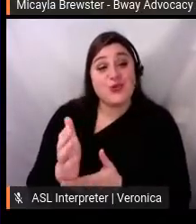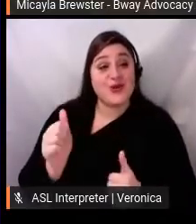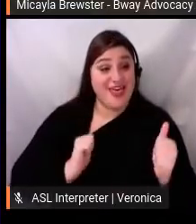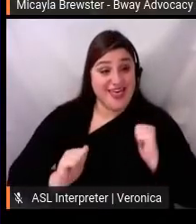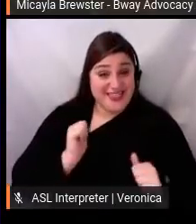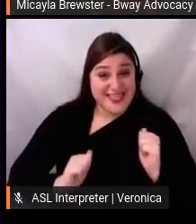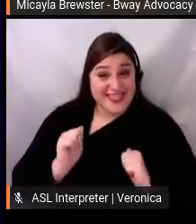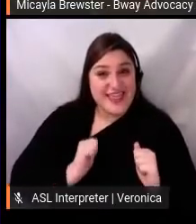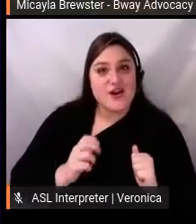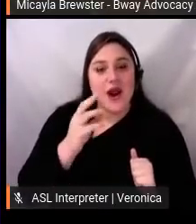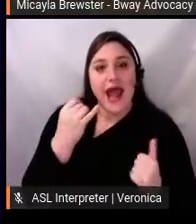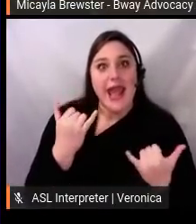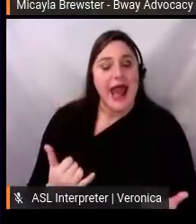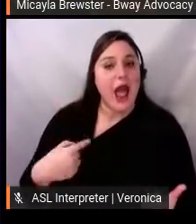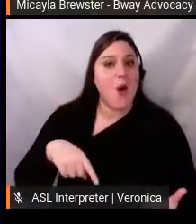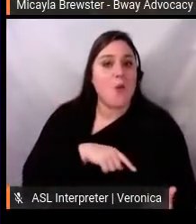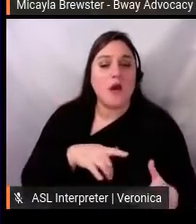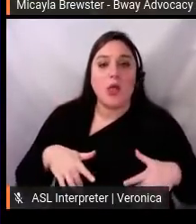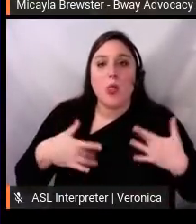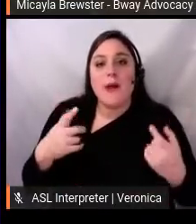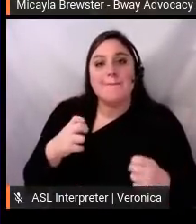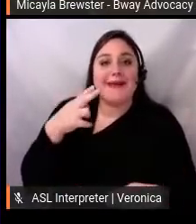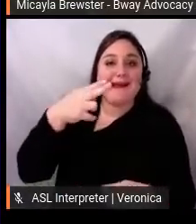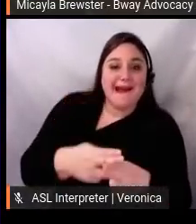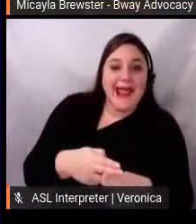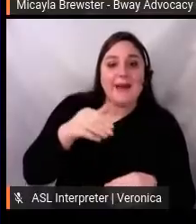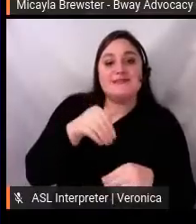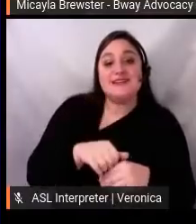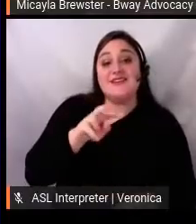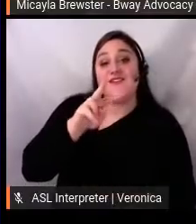we were so excited to be named on Variety's 2020 list of Broadway to Watch.